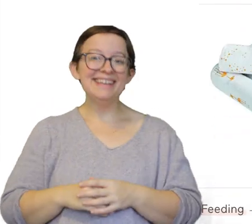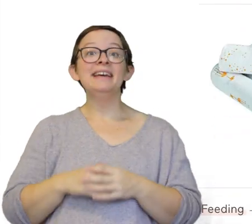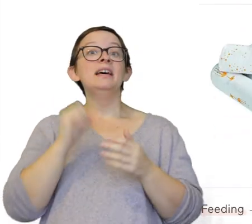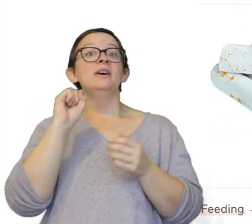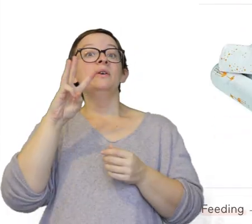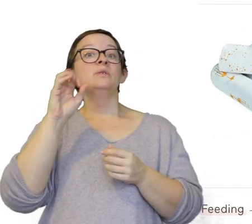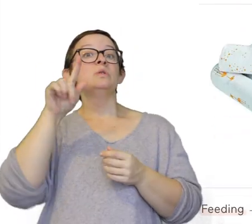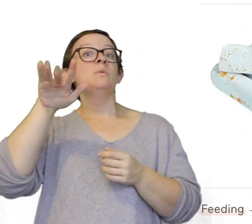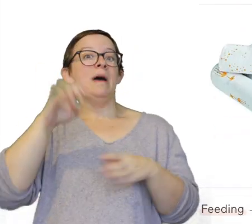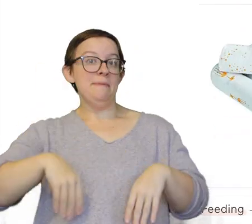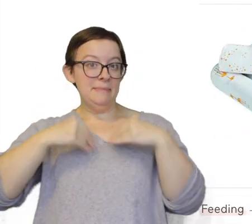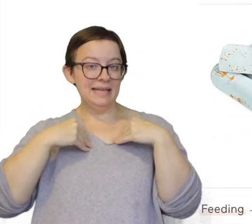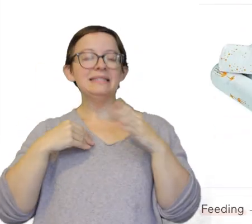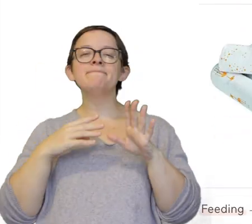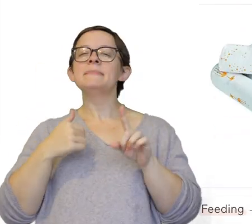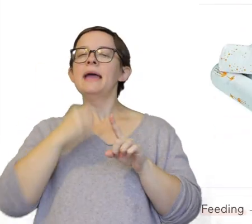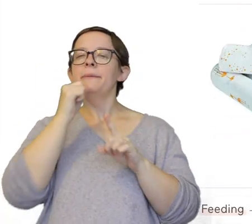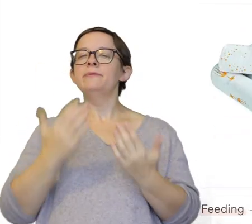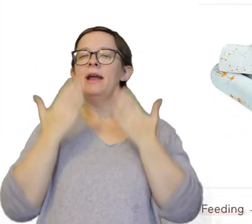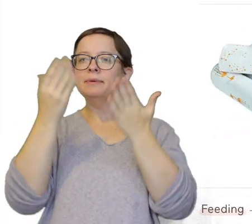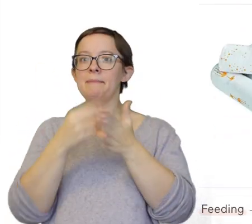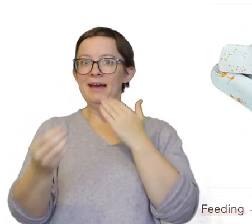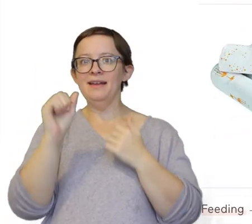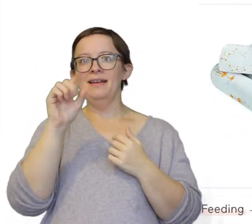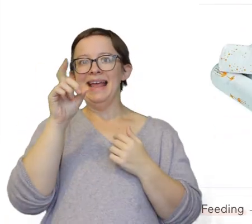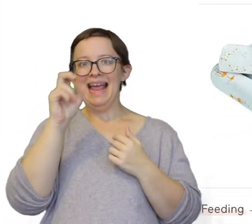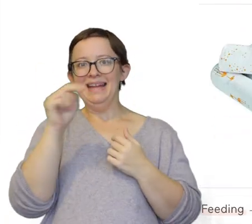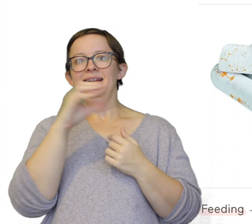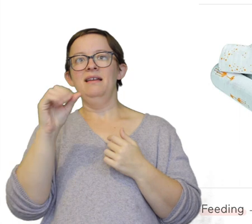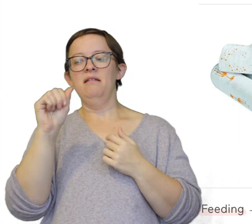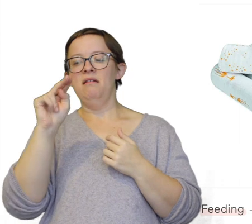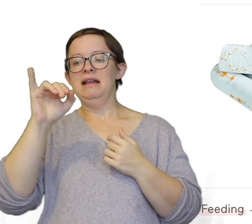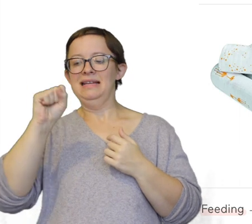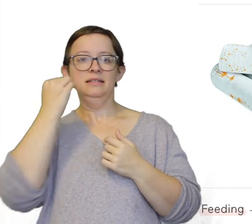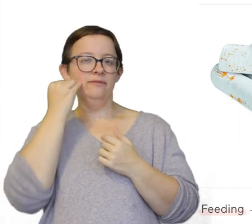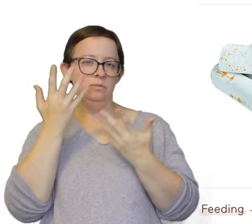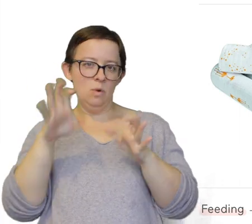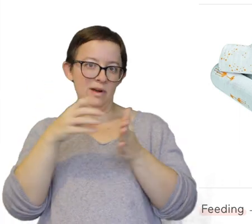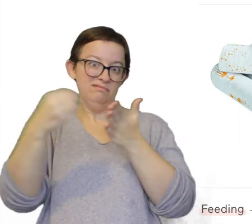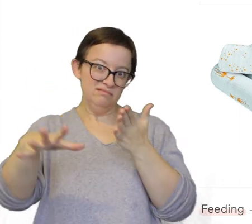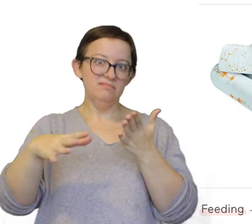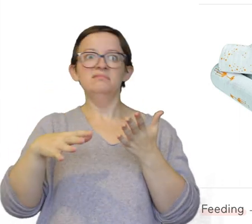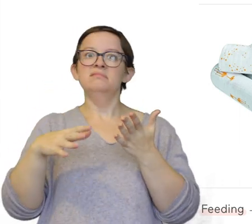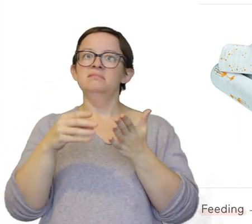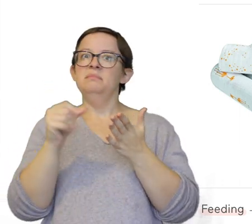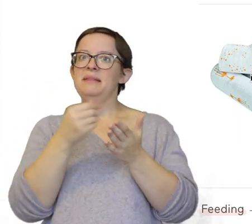Swaddle blankets. I would not recommend getting Aden and Anais if you don't want to have to spend the money on them. They are more expensive.